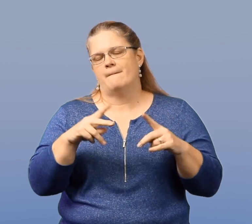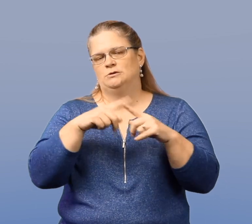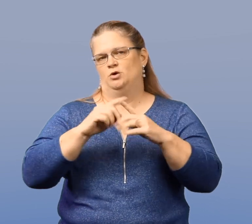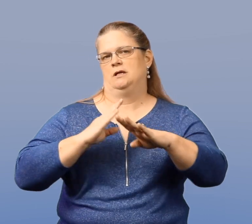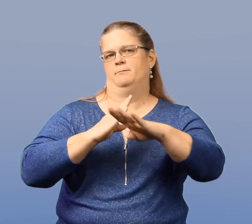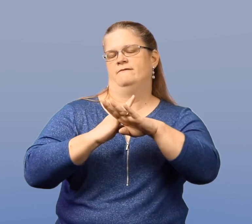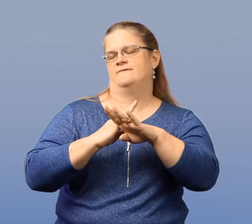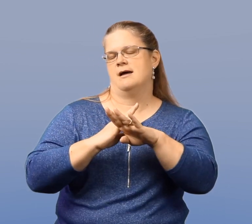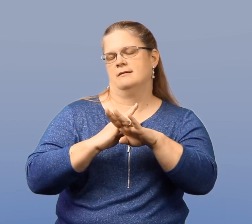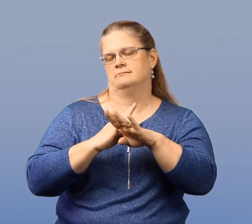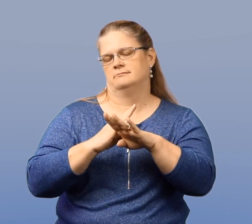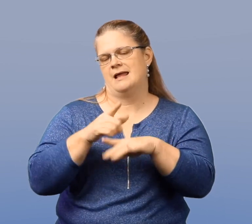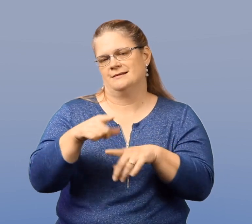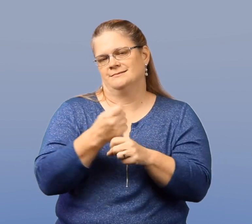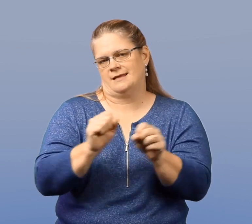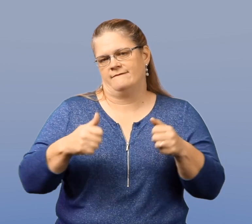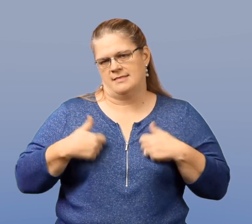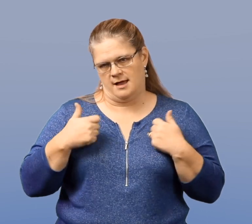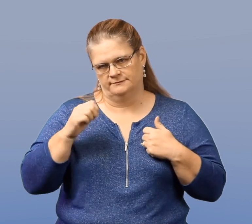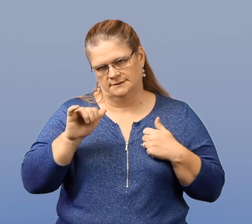to prevent this from happening, and save lives that way.